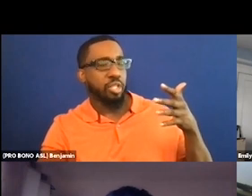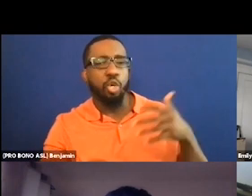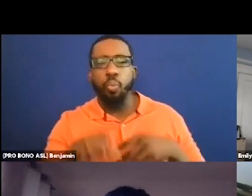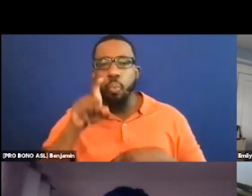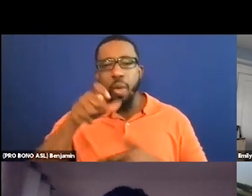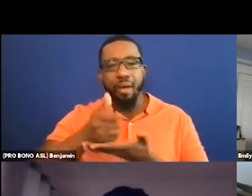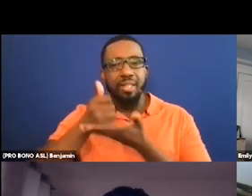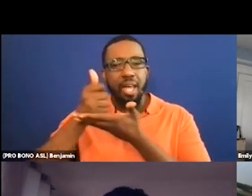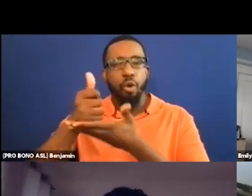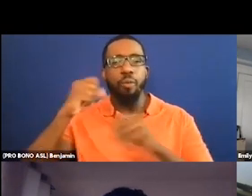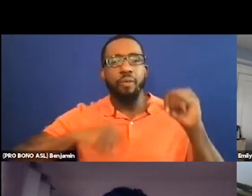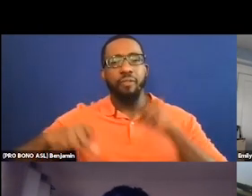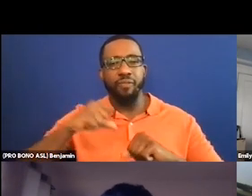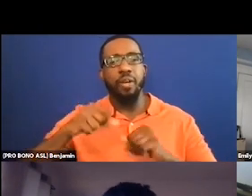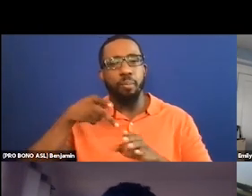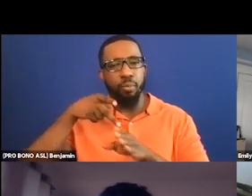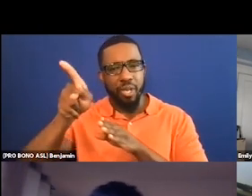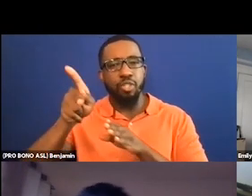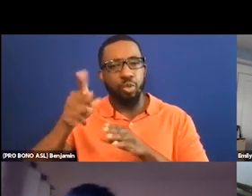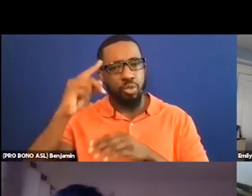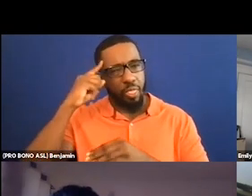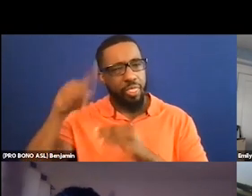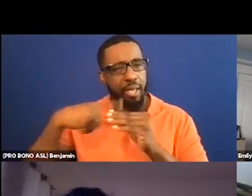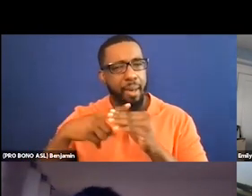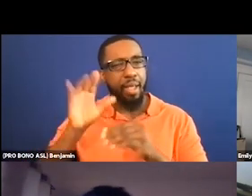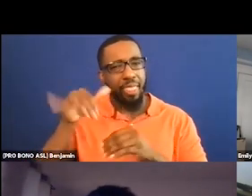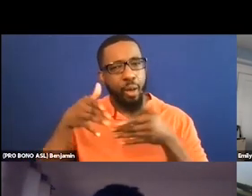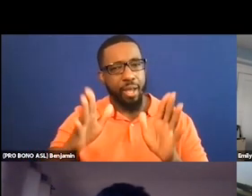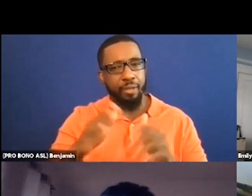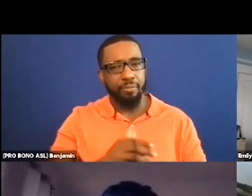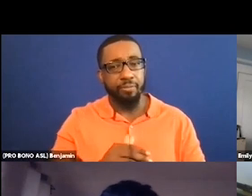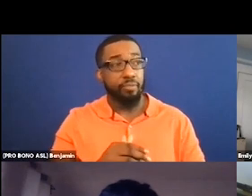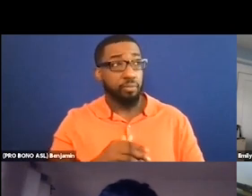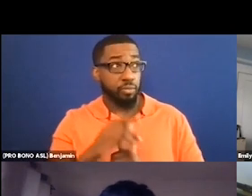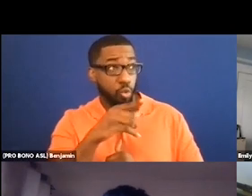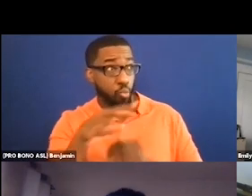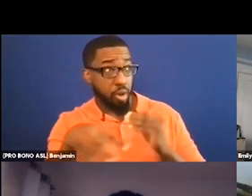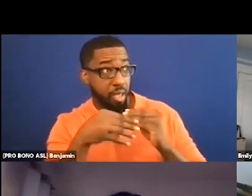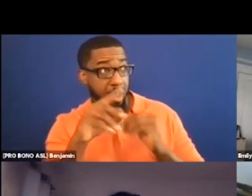it that way. Thomas, do you want to add anything to that? The only thing I was going to add --